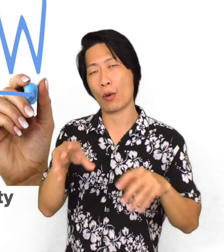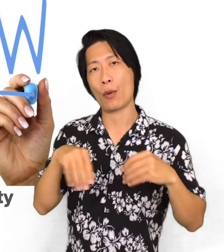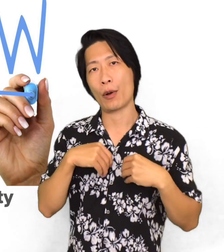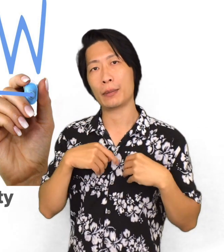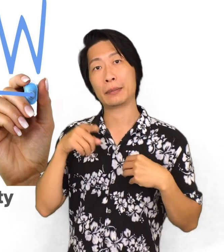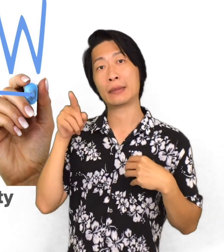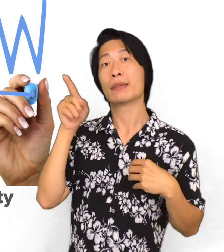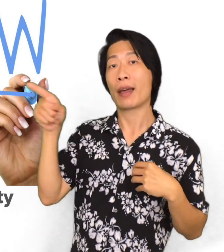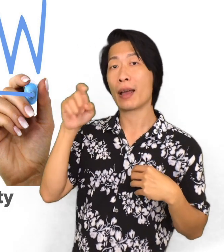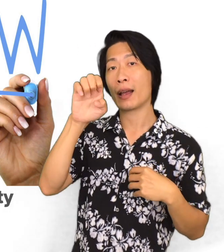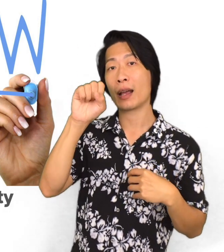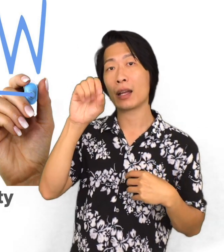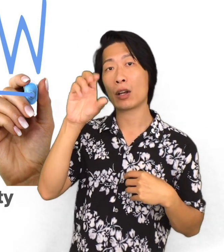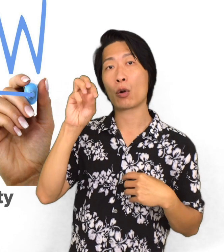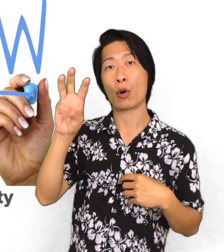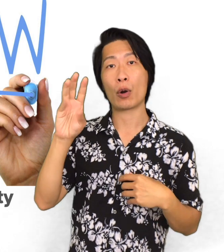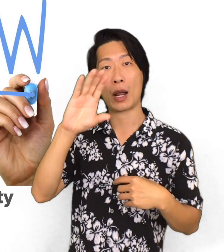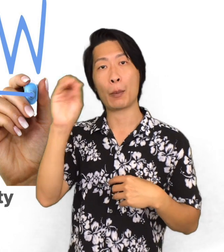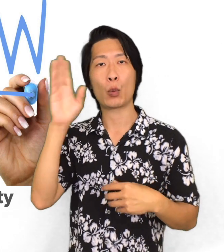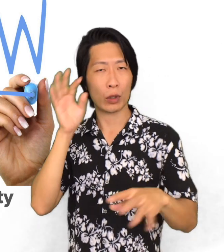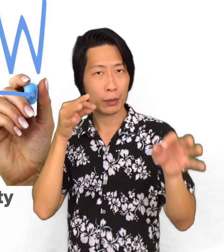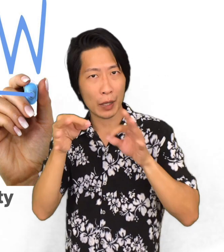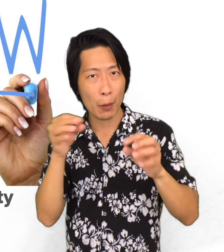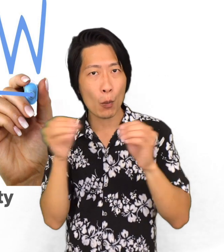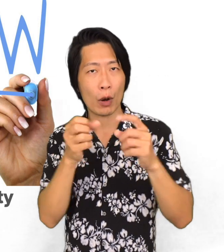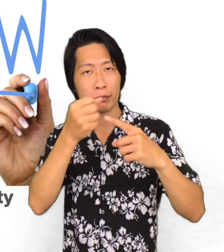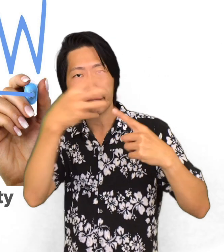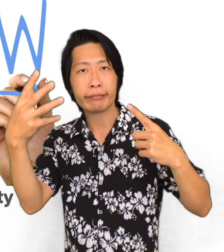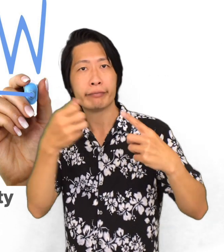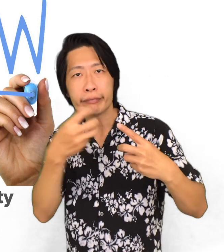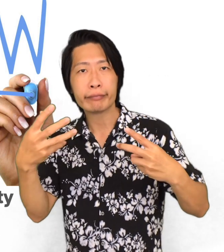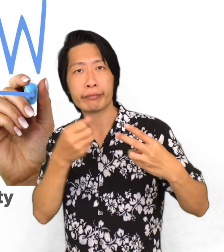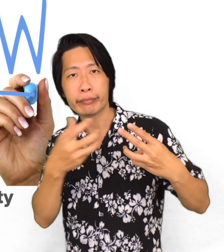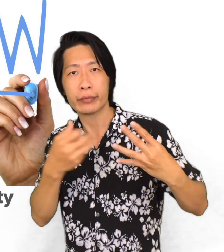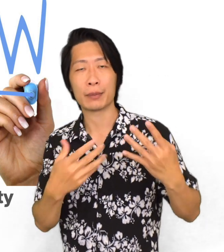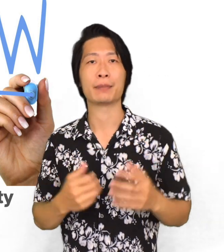And this is something that the escrow company will explain more detail with you.